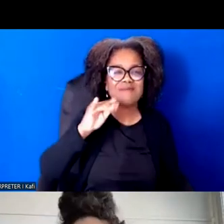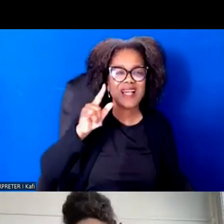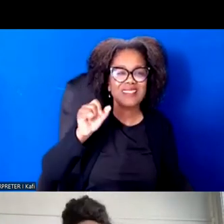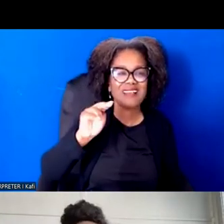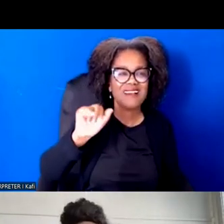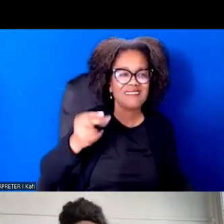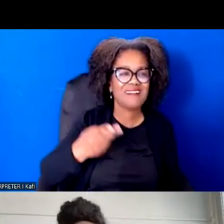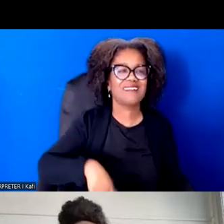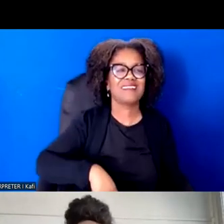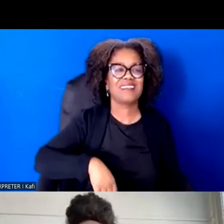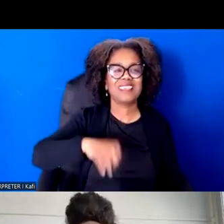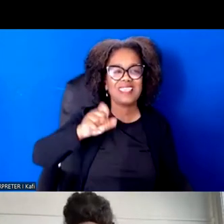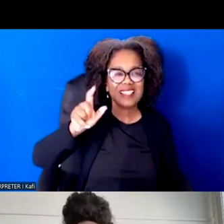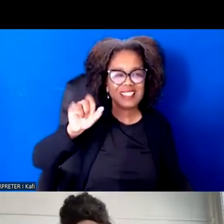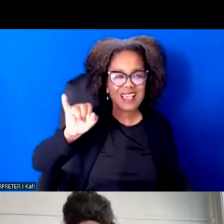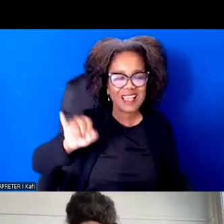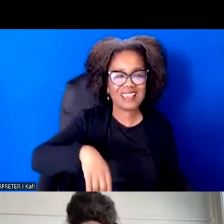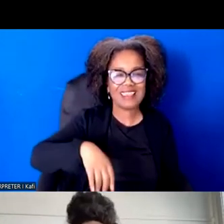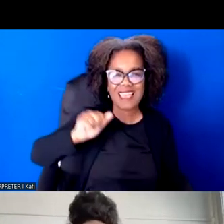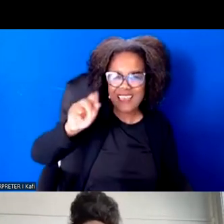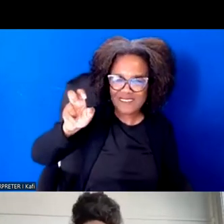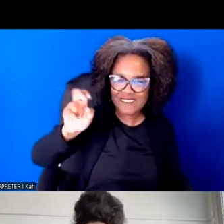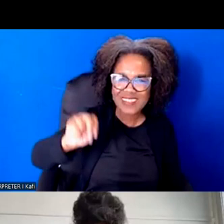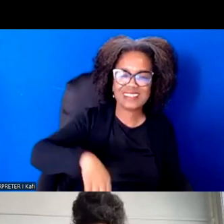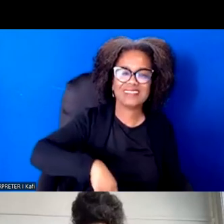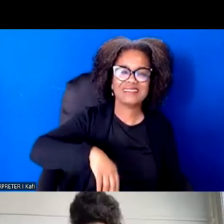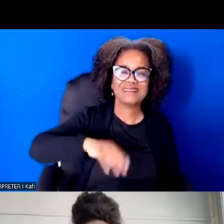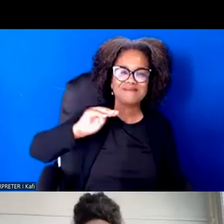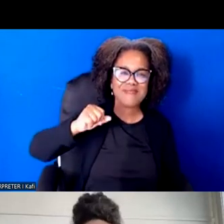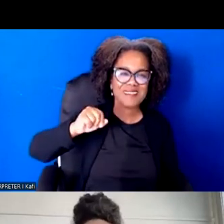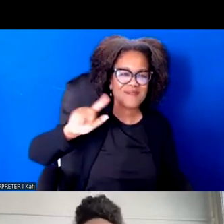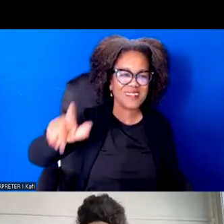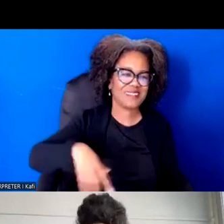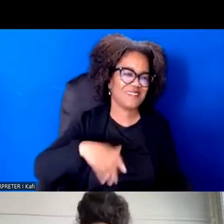Thank you all for bringing together all of this and making it beautiful and deep, deep